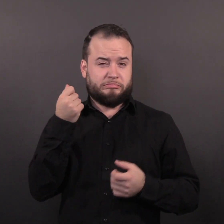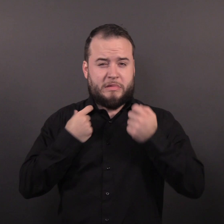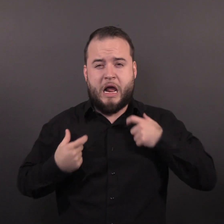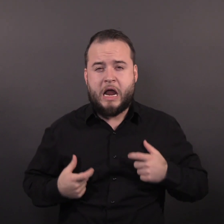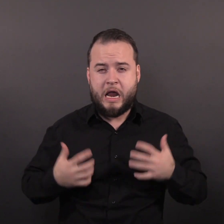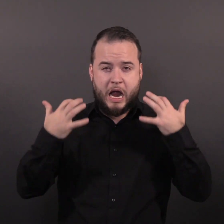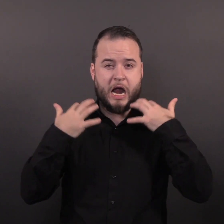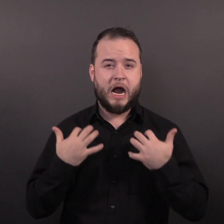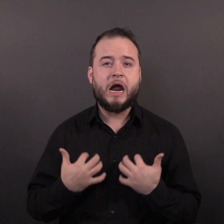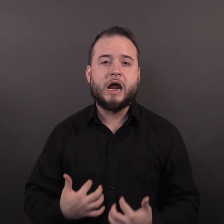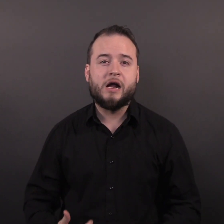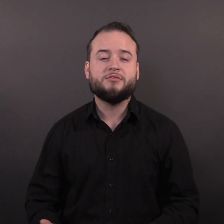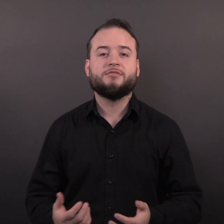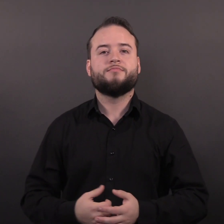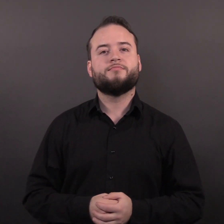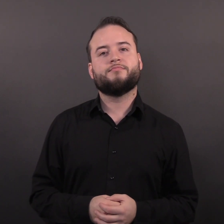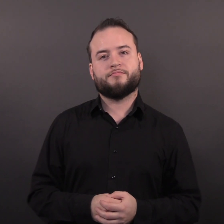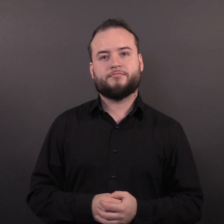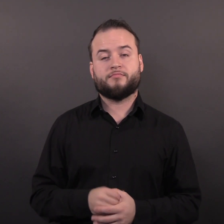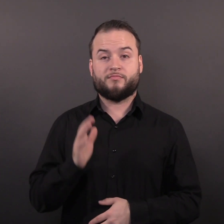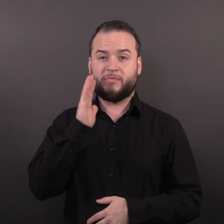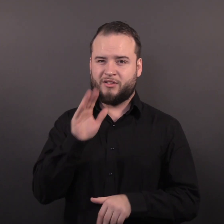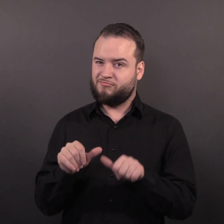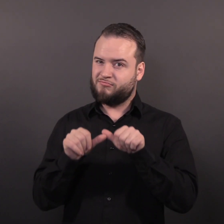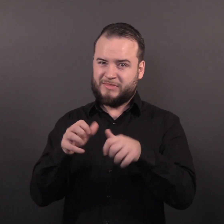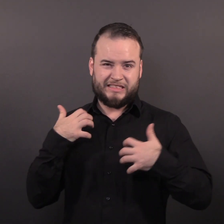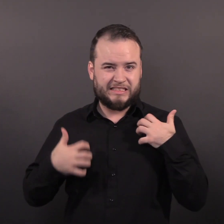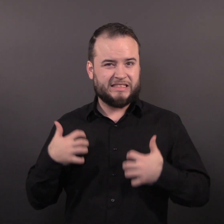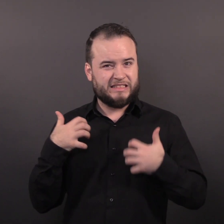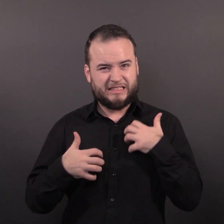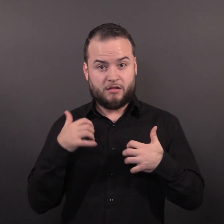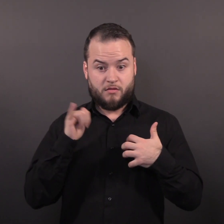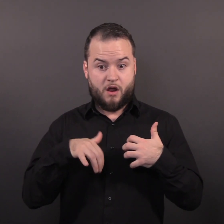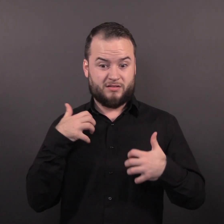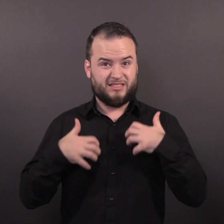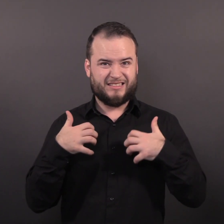The rash remains infectious until it has crusted over,